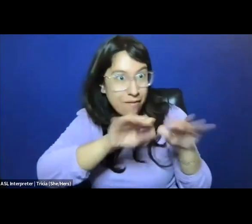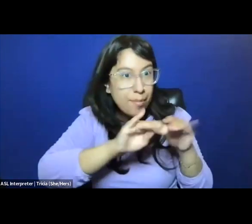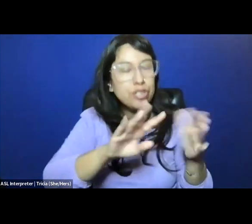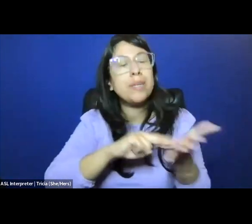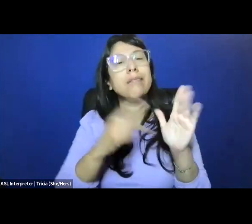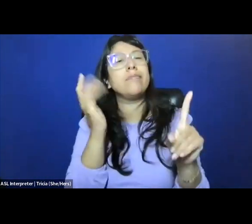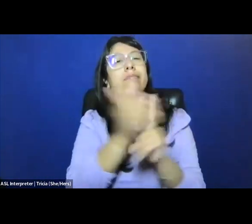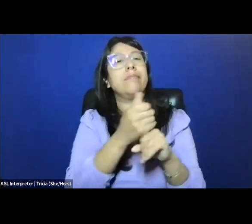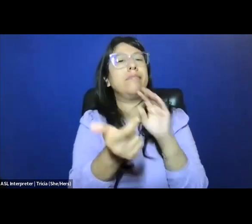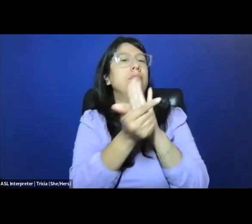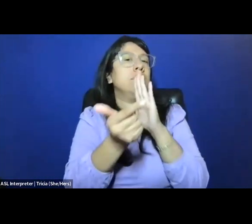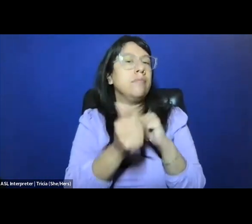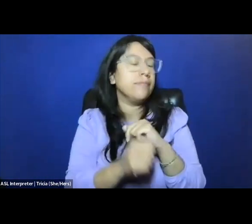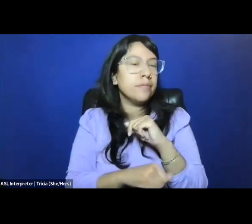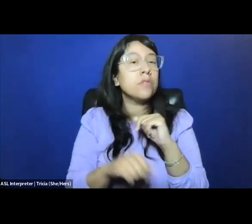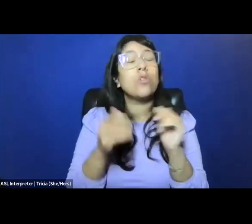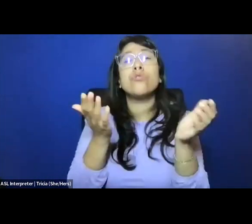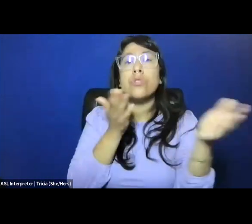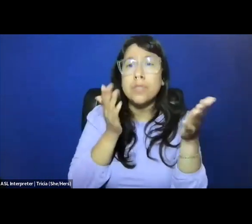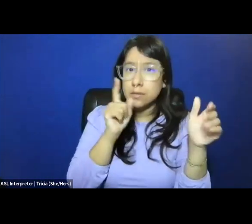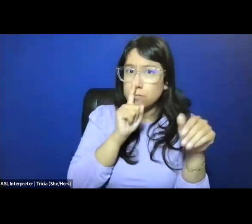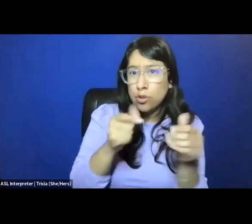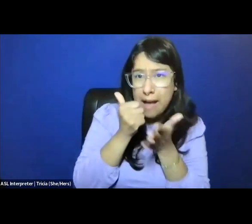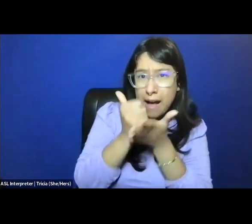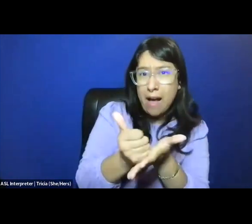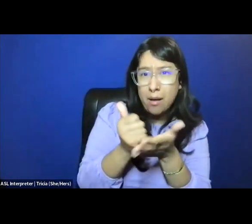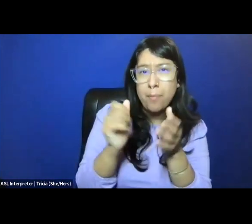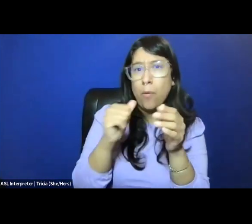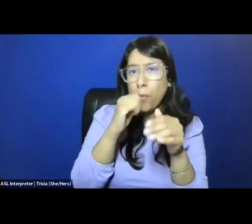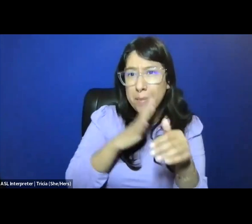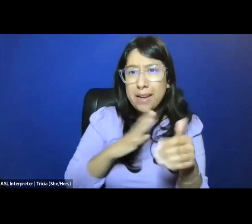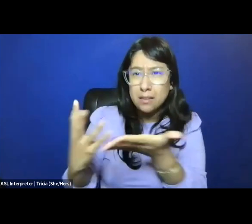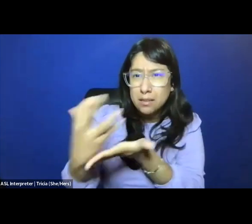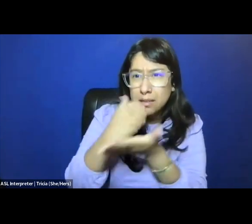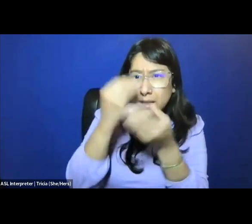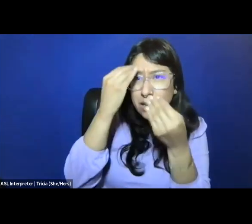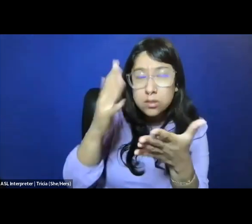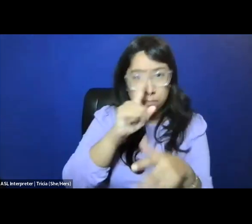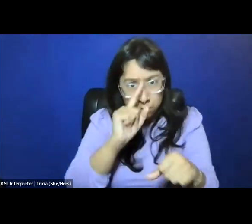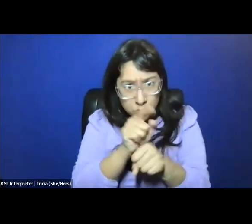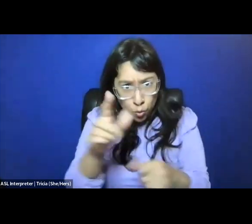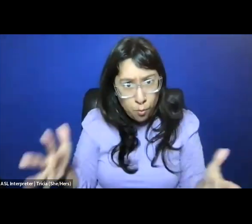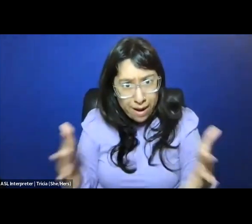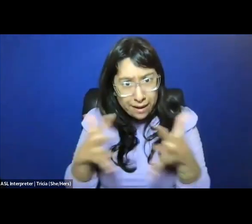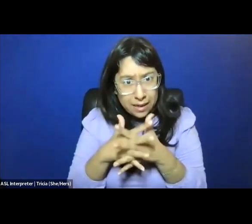So these services depended upon helping women get all sorts of knowledge, are you actually pregnant?